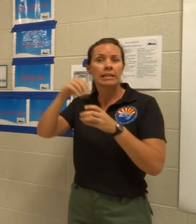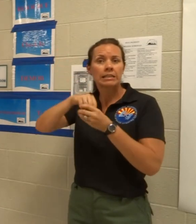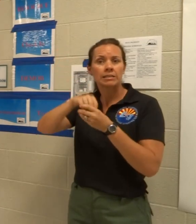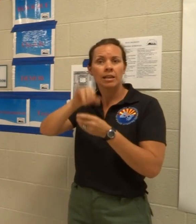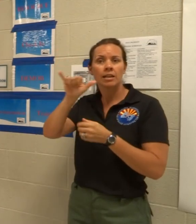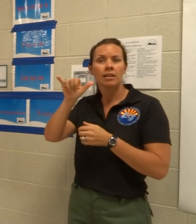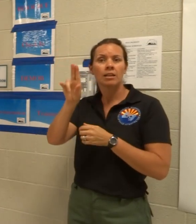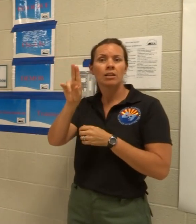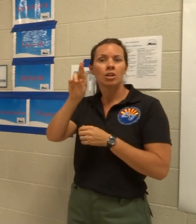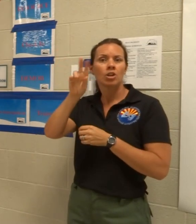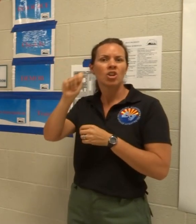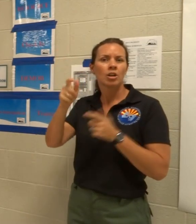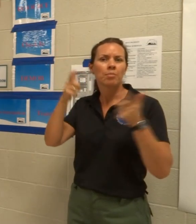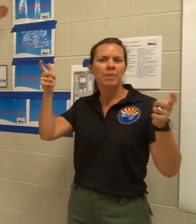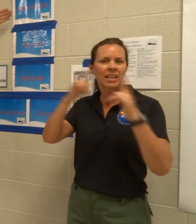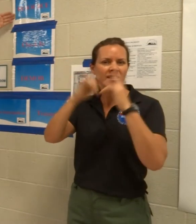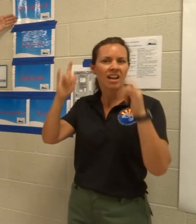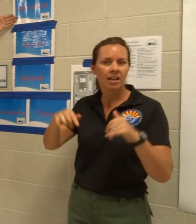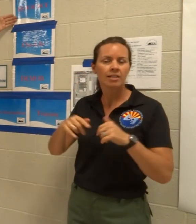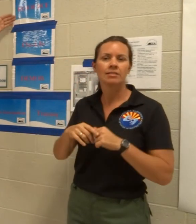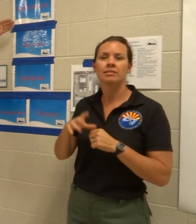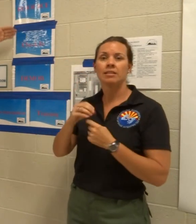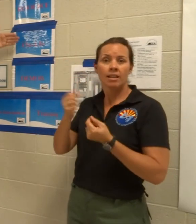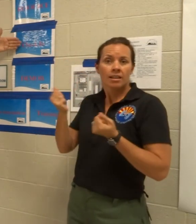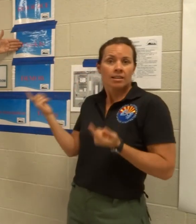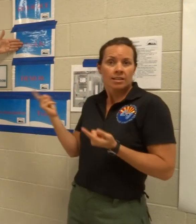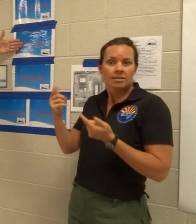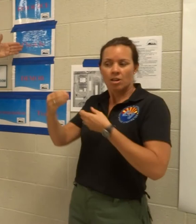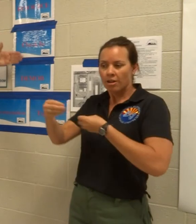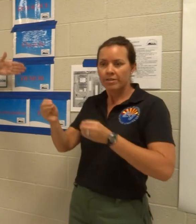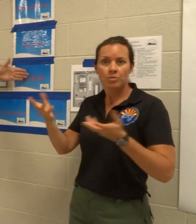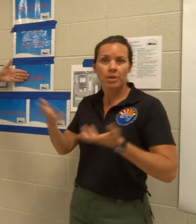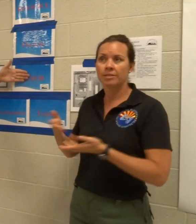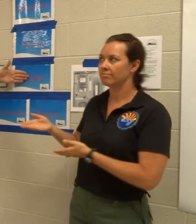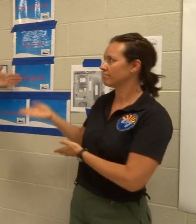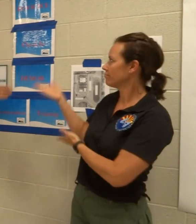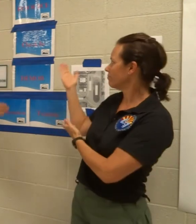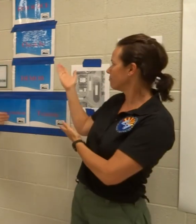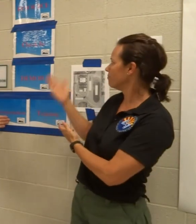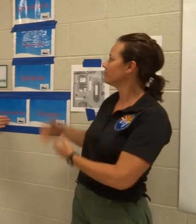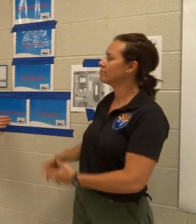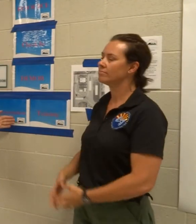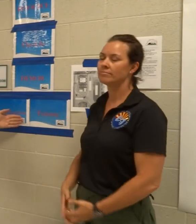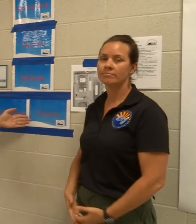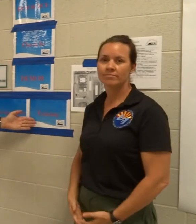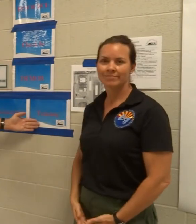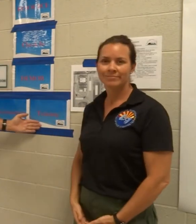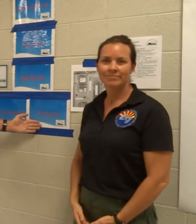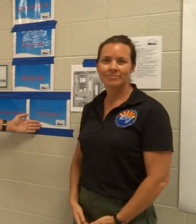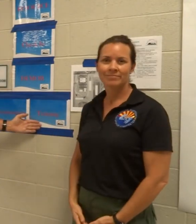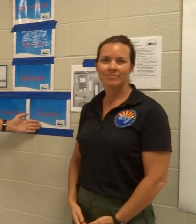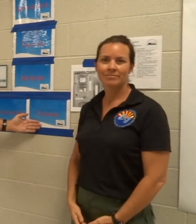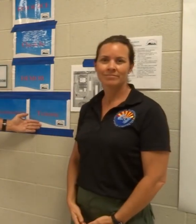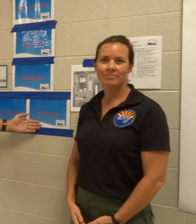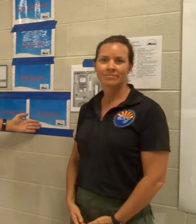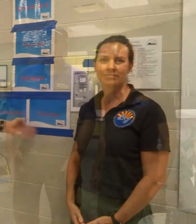We come into an office that has Plans, Resources, Check-In, Demob, Documentation, or Training.